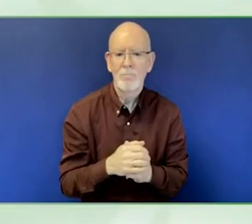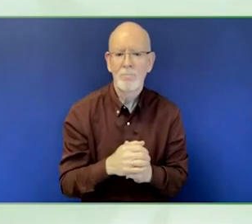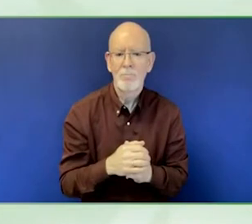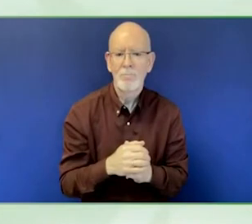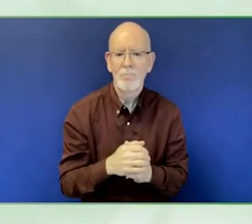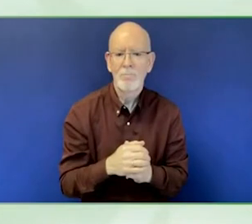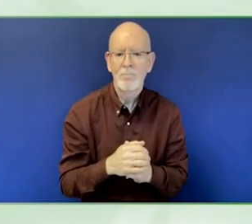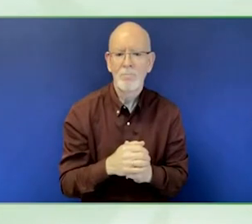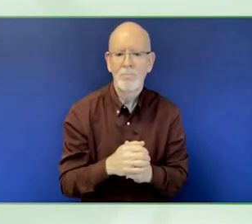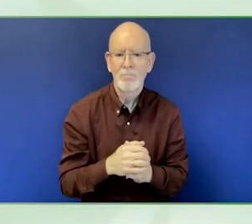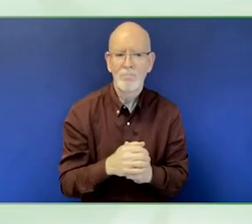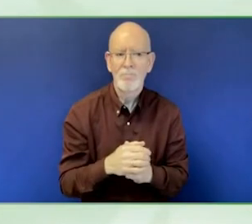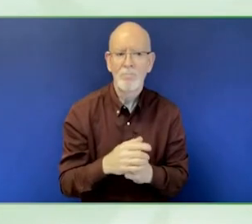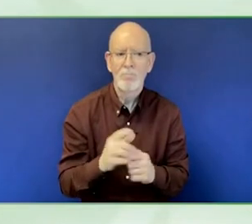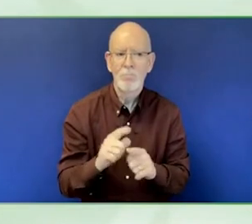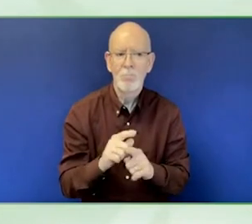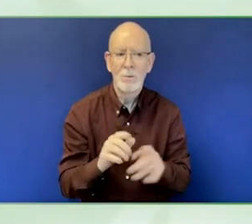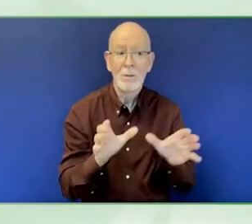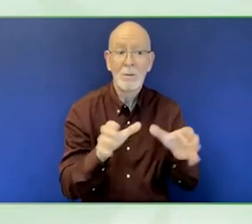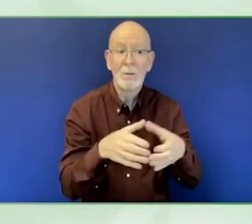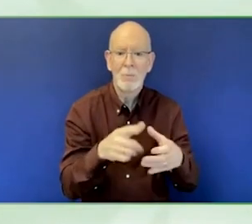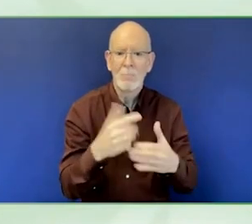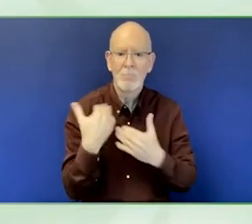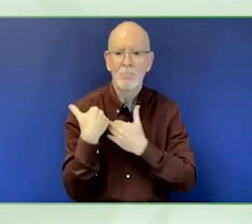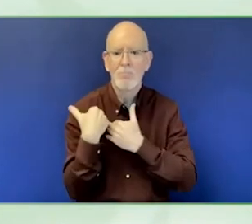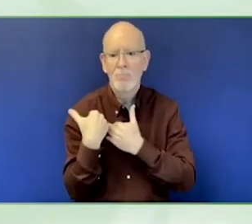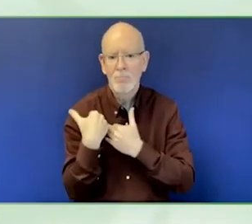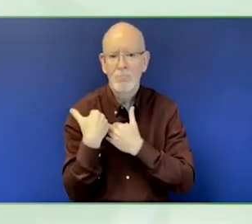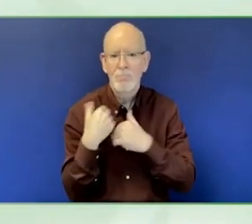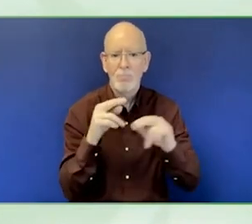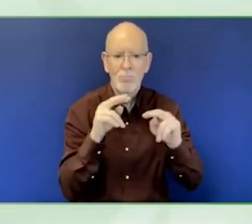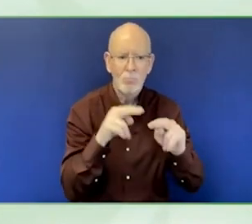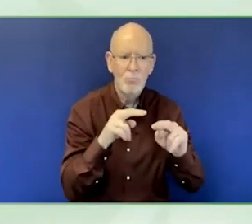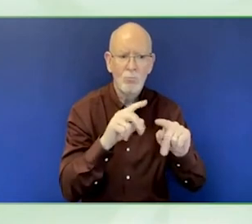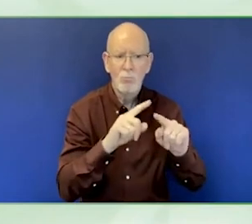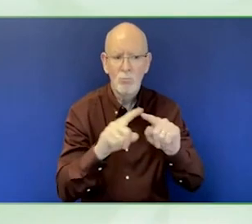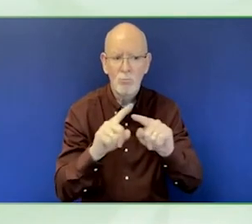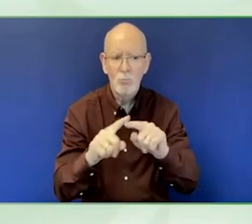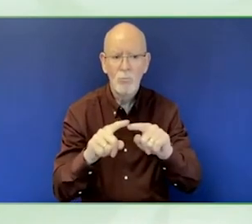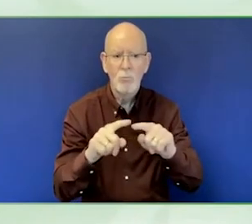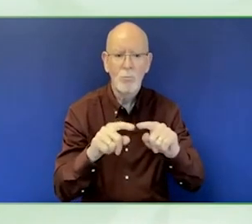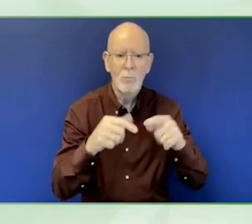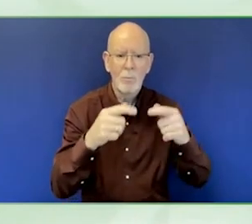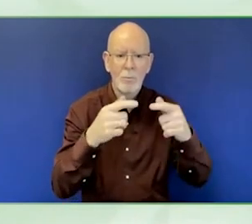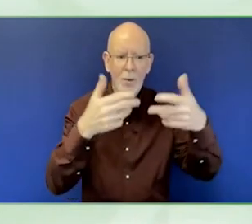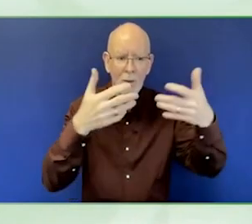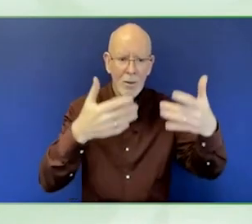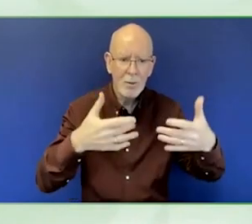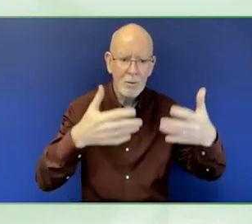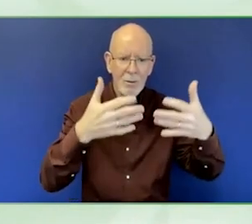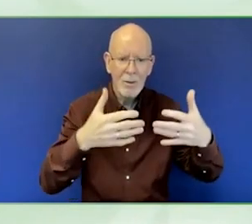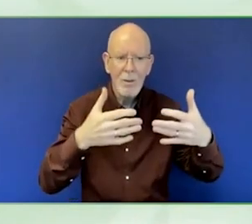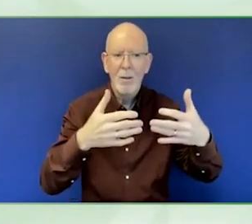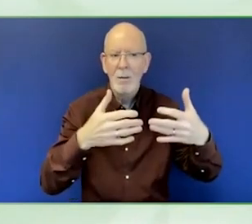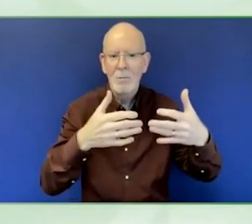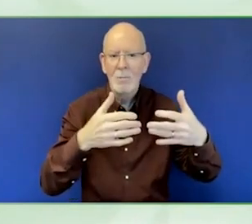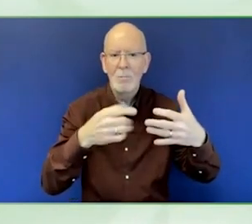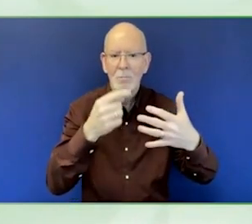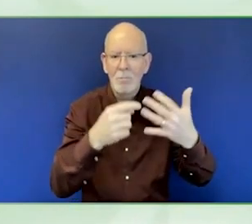approach sits well in terms of the links of people with disabilities.